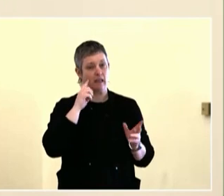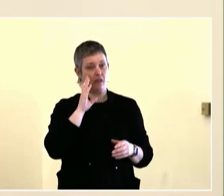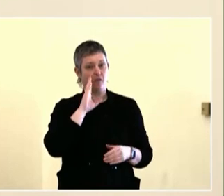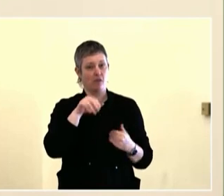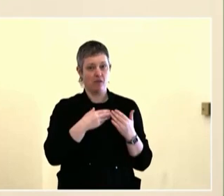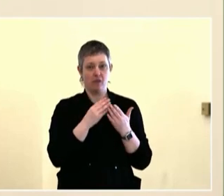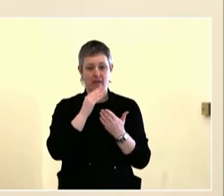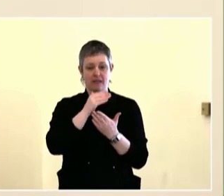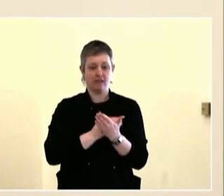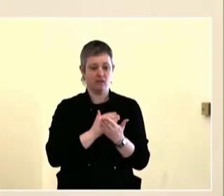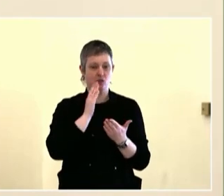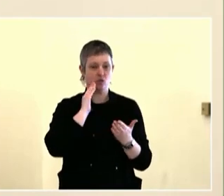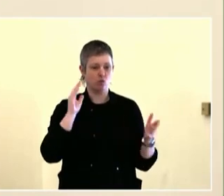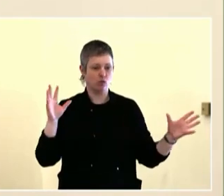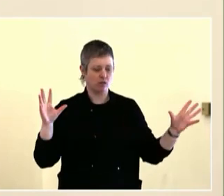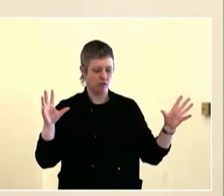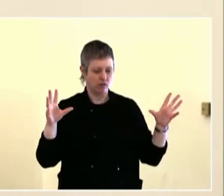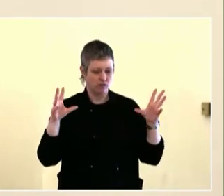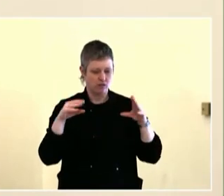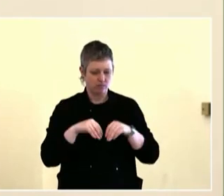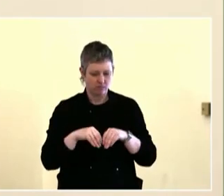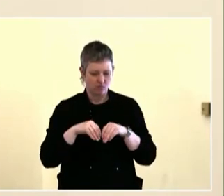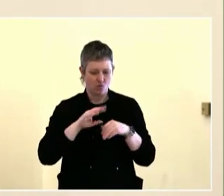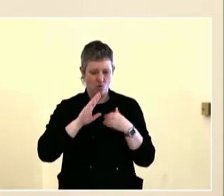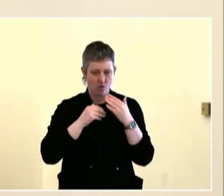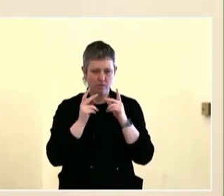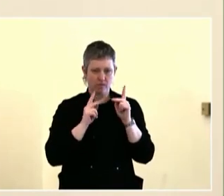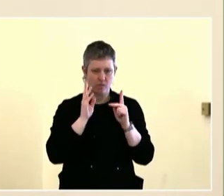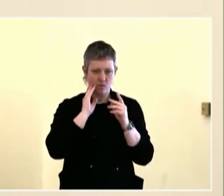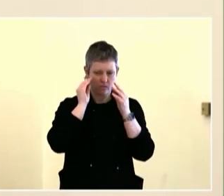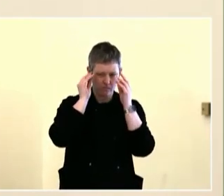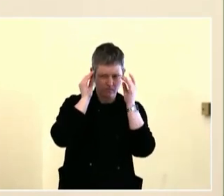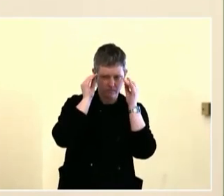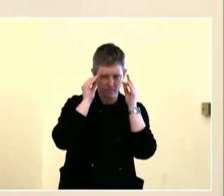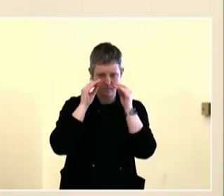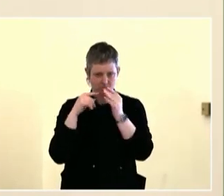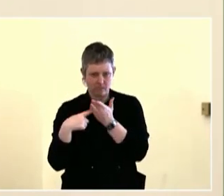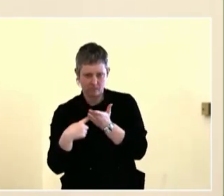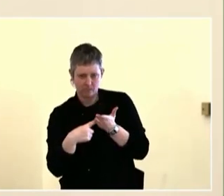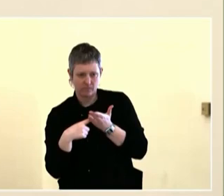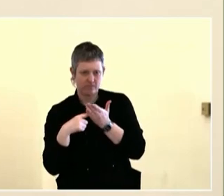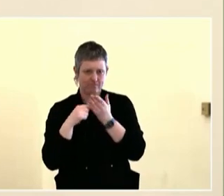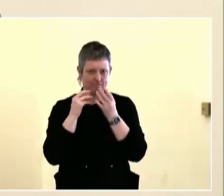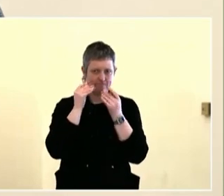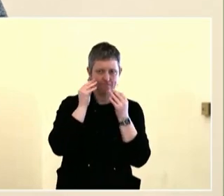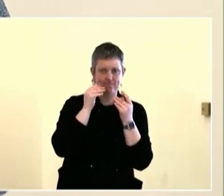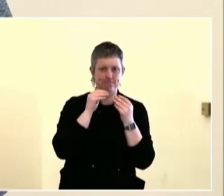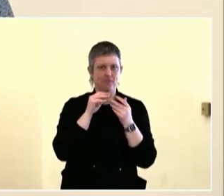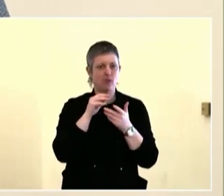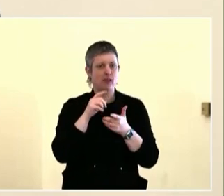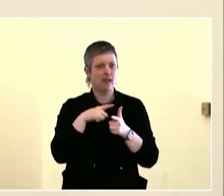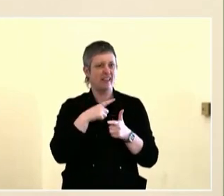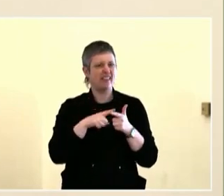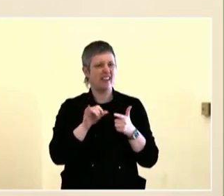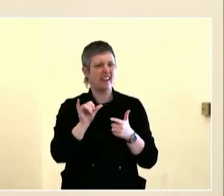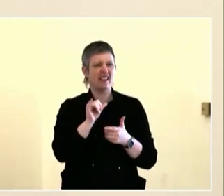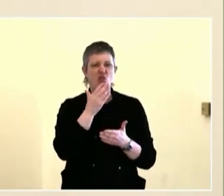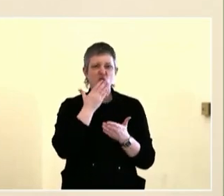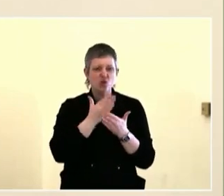that in our community. And, again, the strategy always being learn, connect, and we really liked this little graphic, because it's, again,